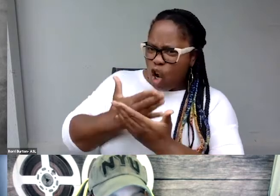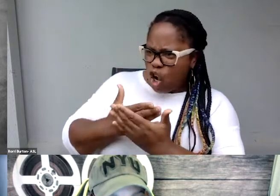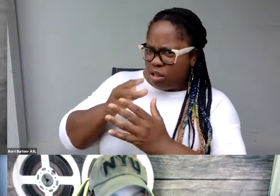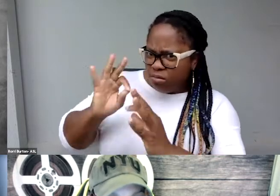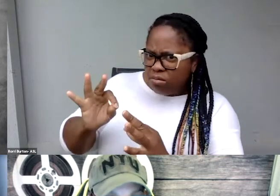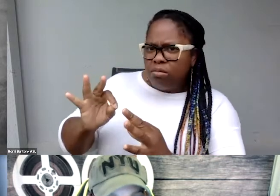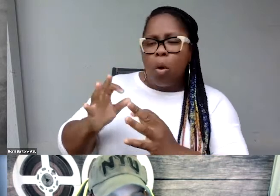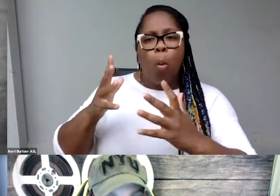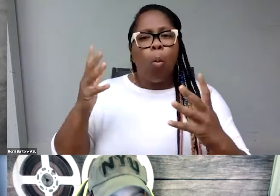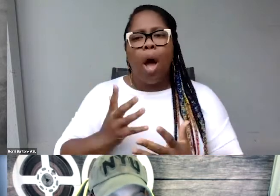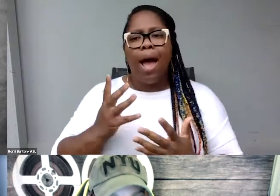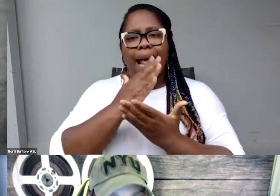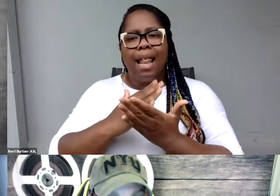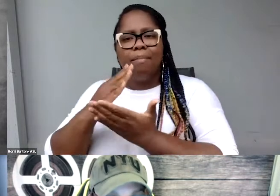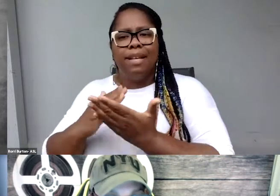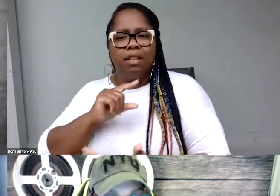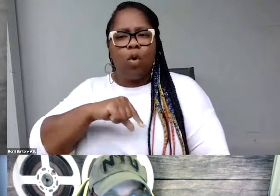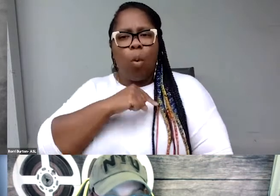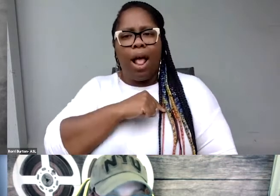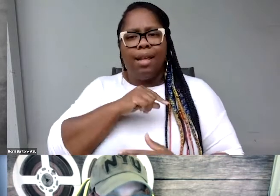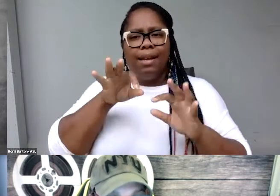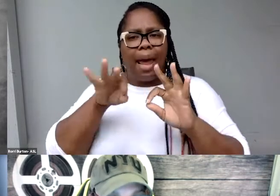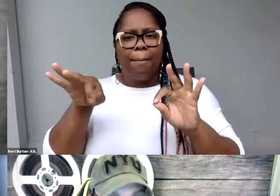captioning that you strive for in your own work?